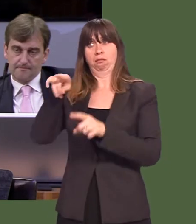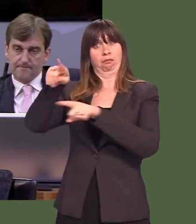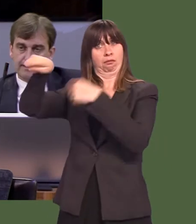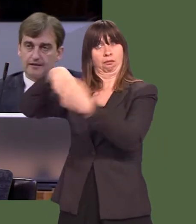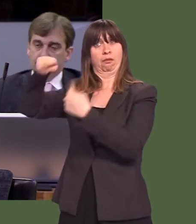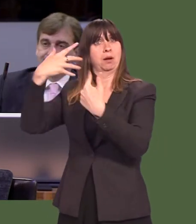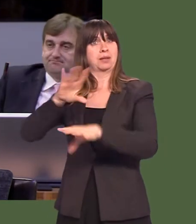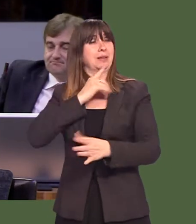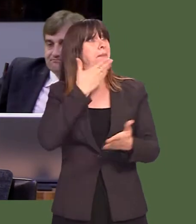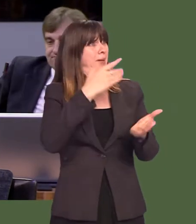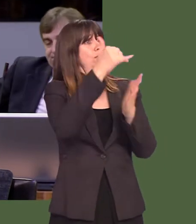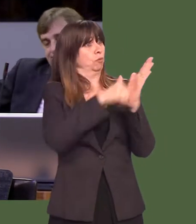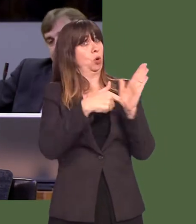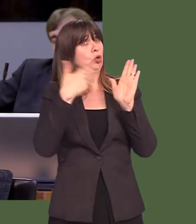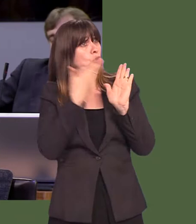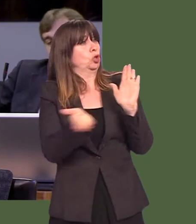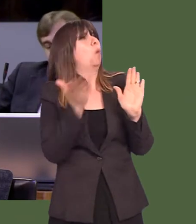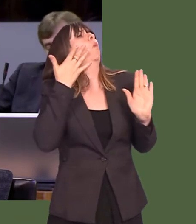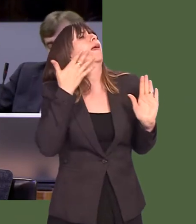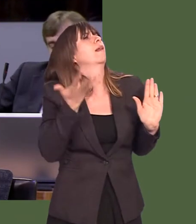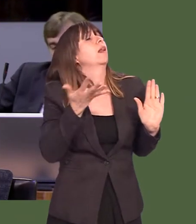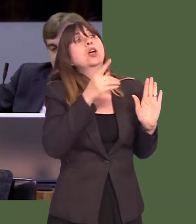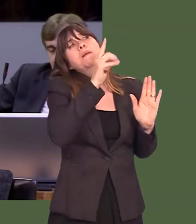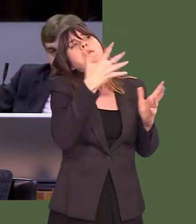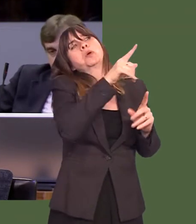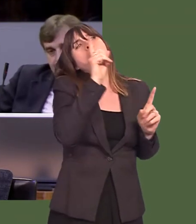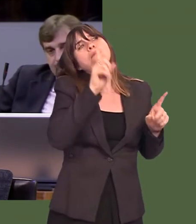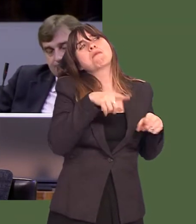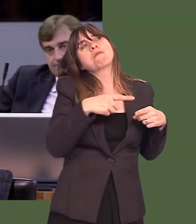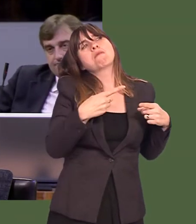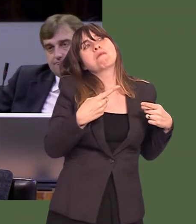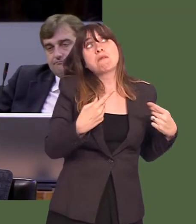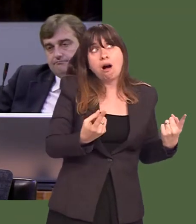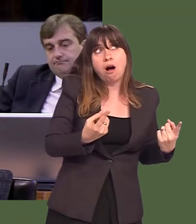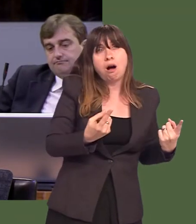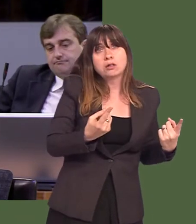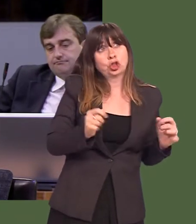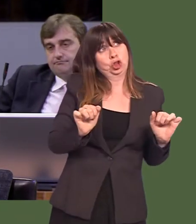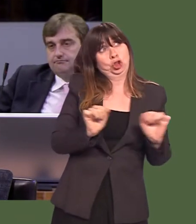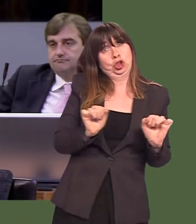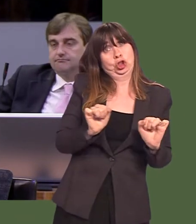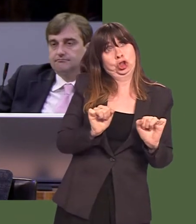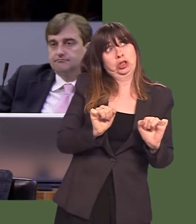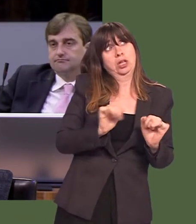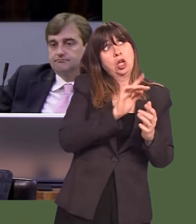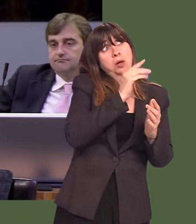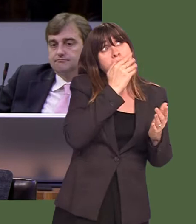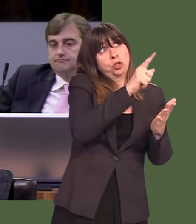So, Iíd be grateful, if youíre not in a position to give an indication of the timeline today because Iíve just put that question to you, that you would indicate that you will